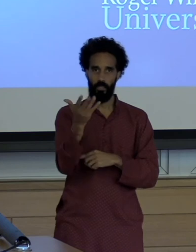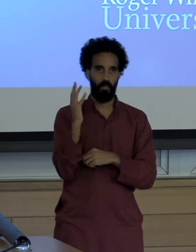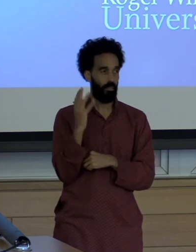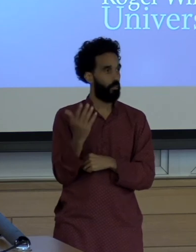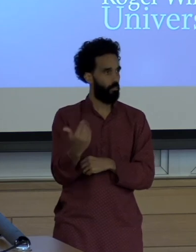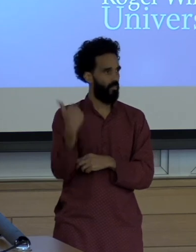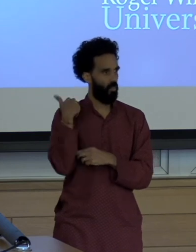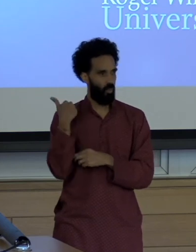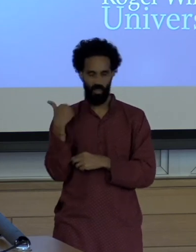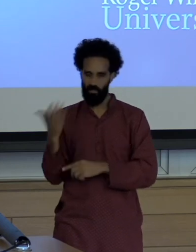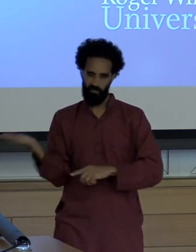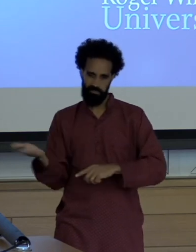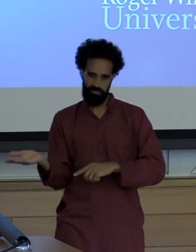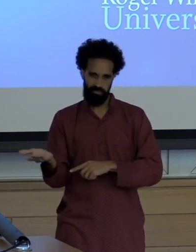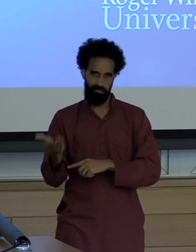Many live there and extractive